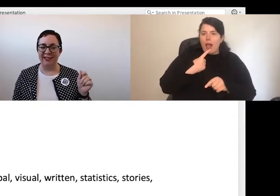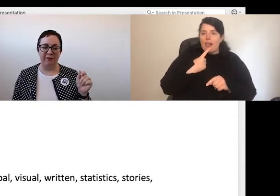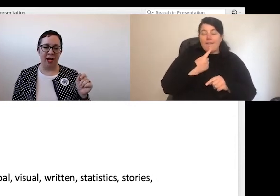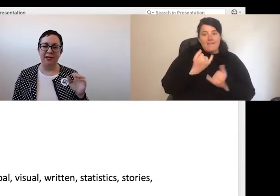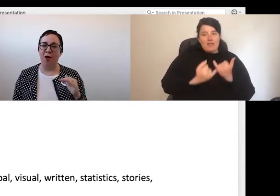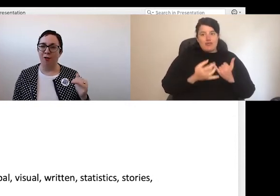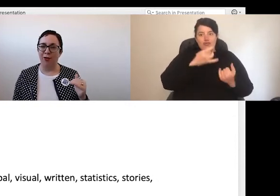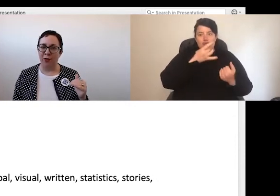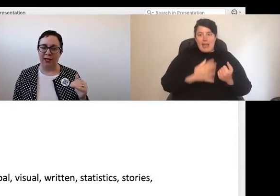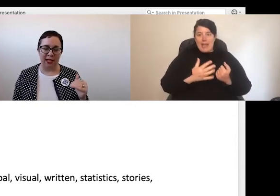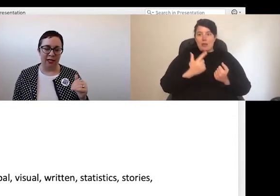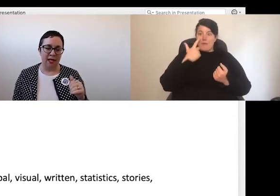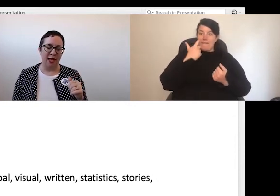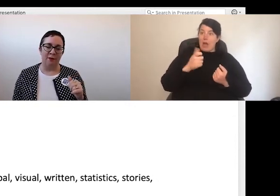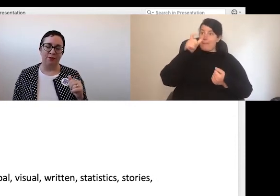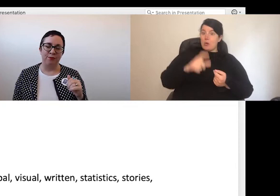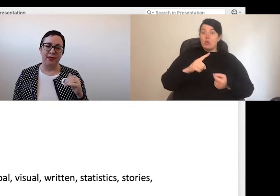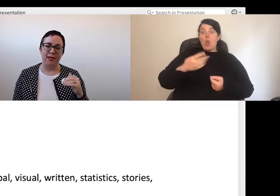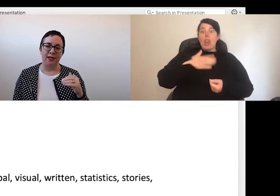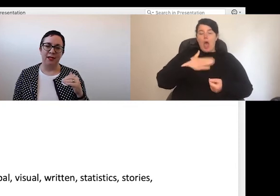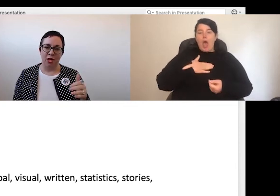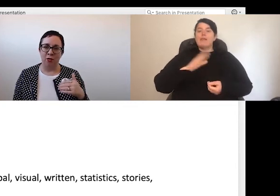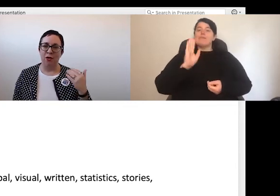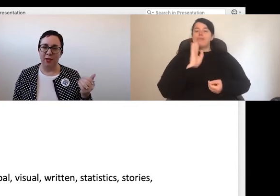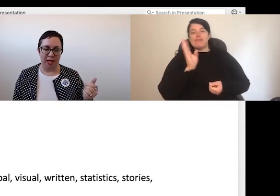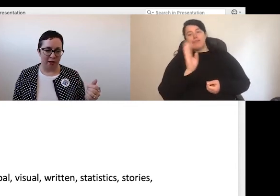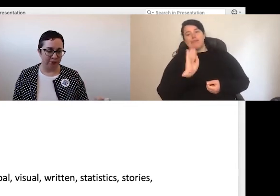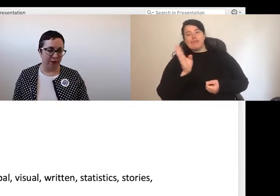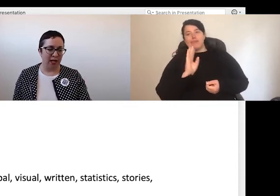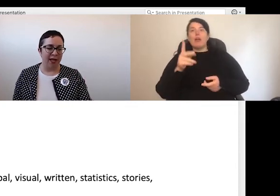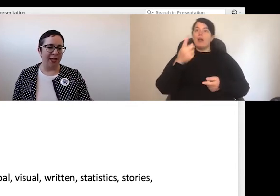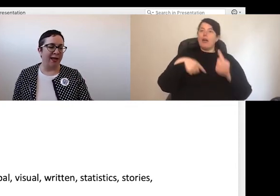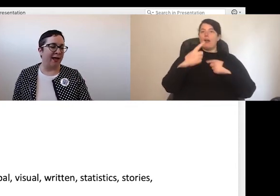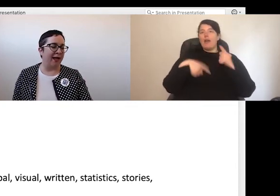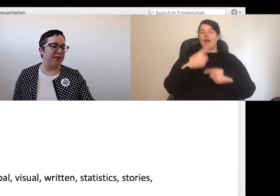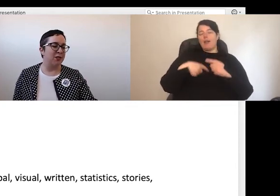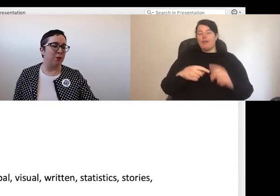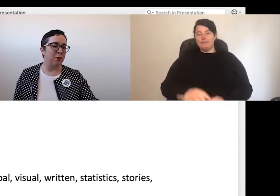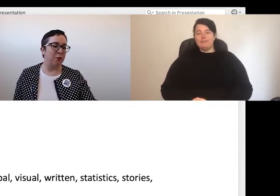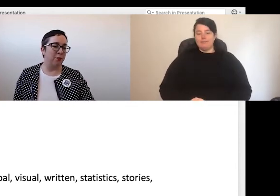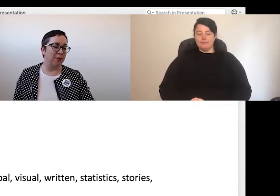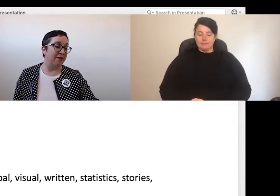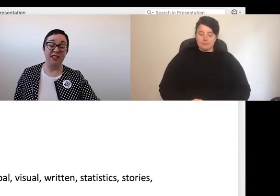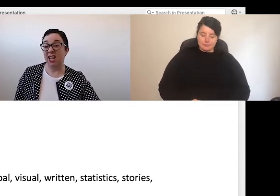find an oral-only learner or communicator. So that feels like an